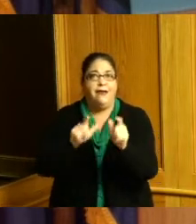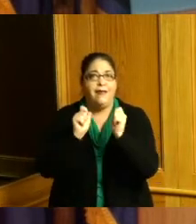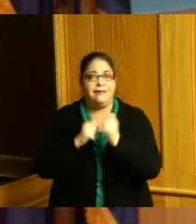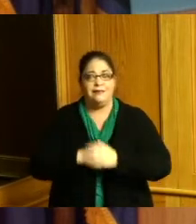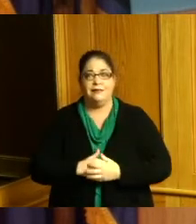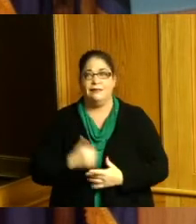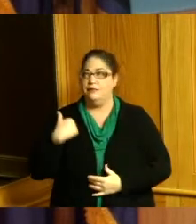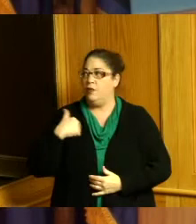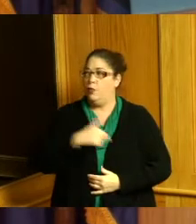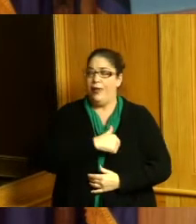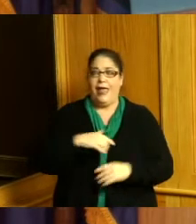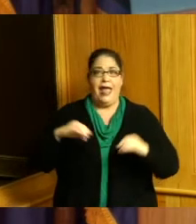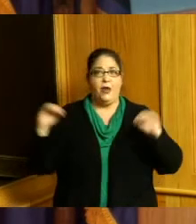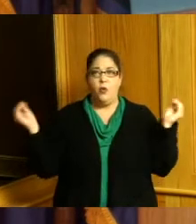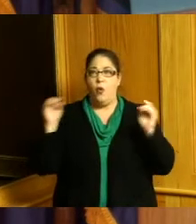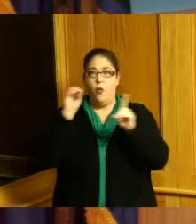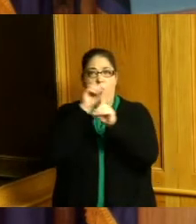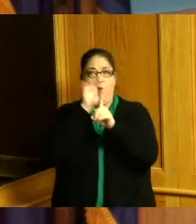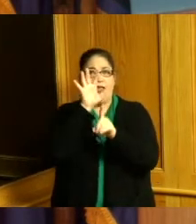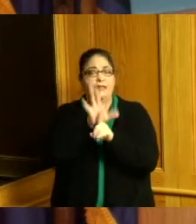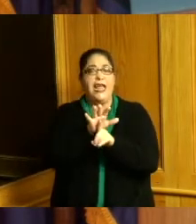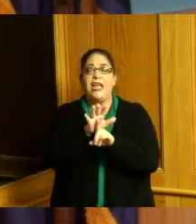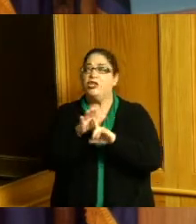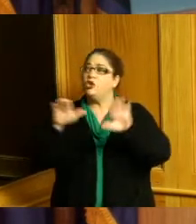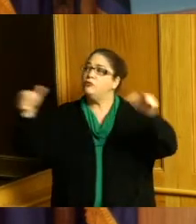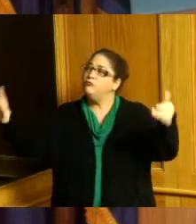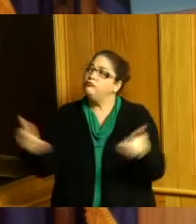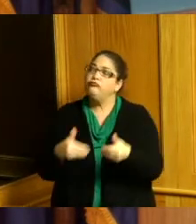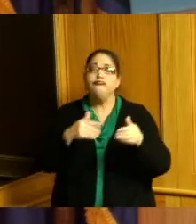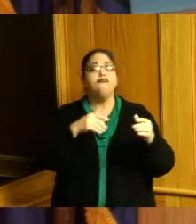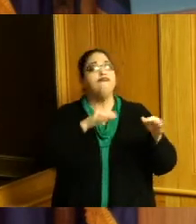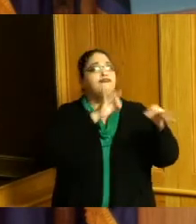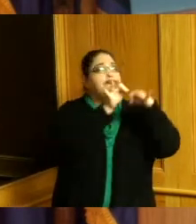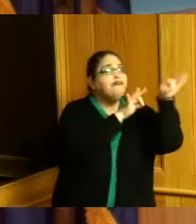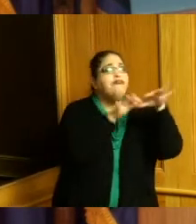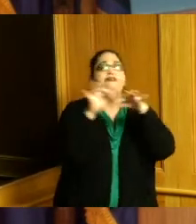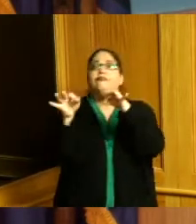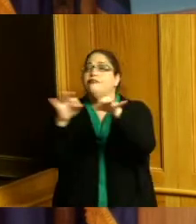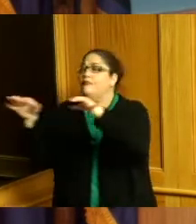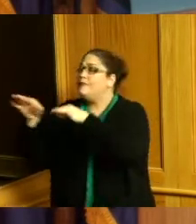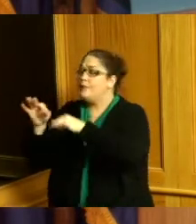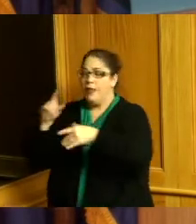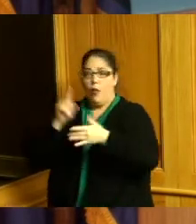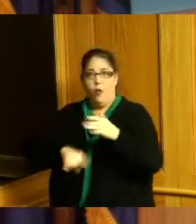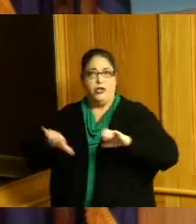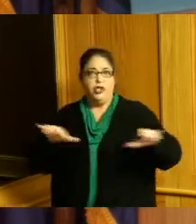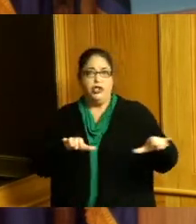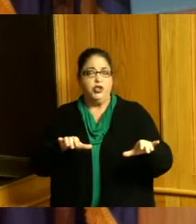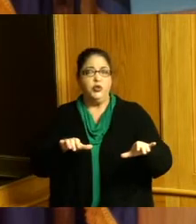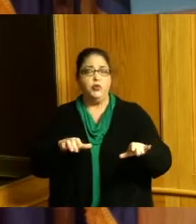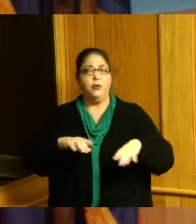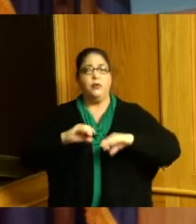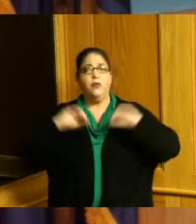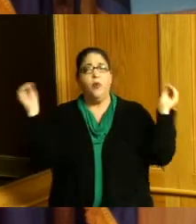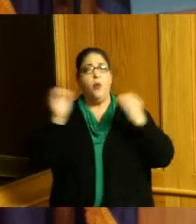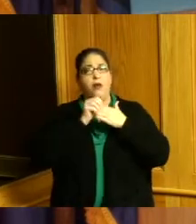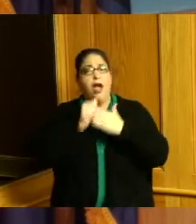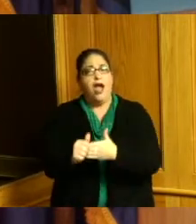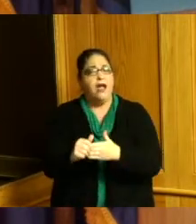have the orientation we didn't have you know no playbook no blueprint and we had to come in